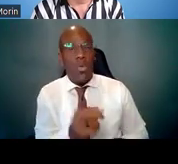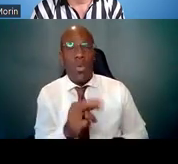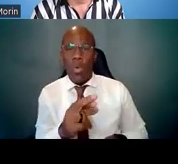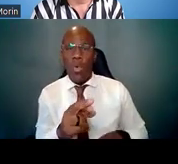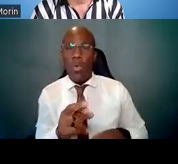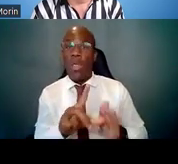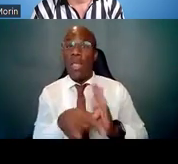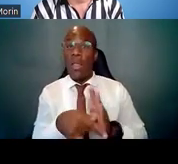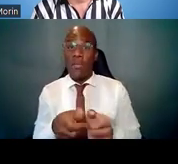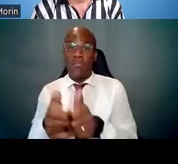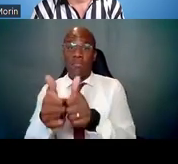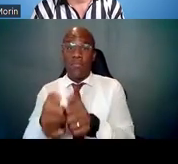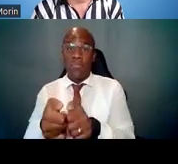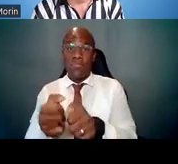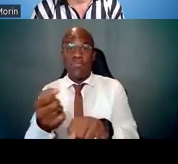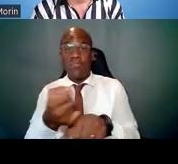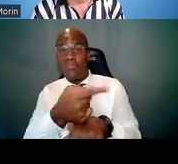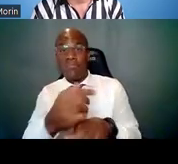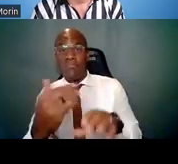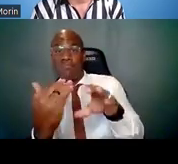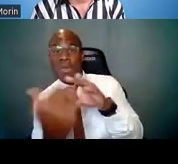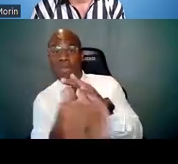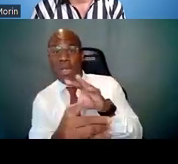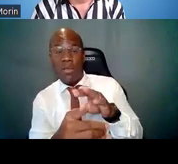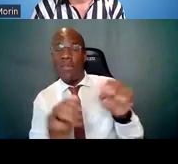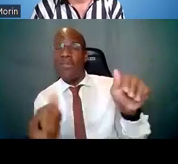if you shared contact information.